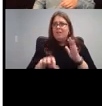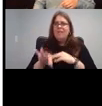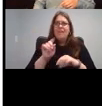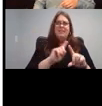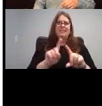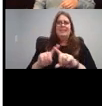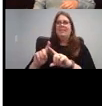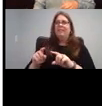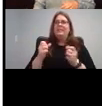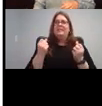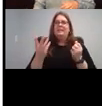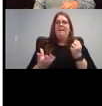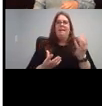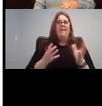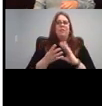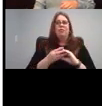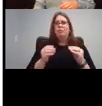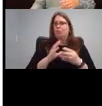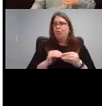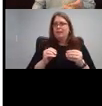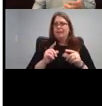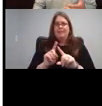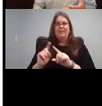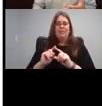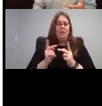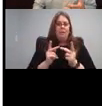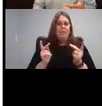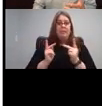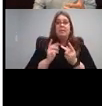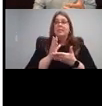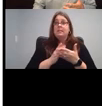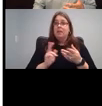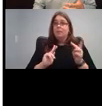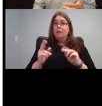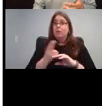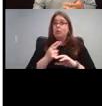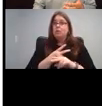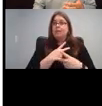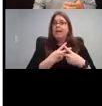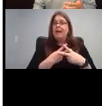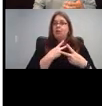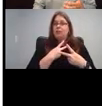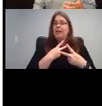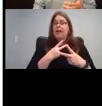For example, people have started using the hashtag operation ASL